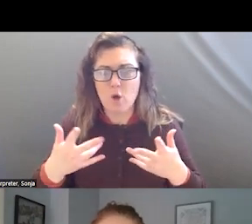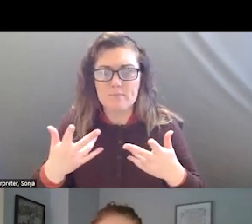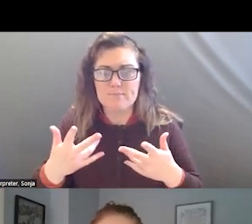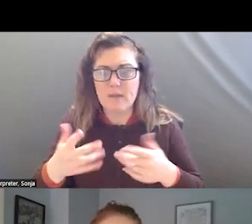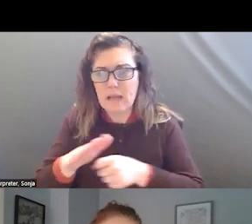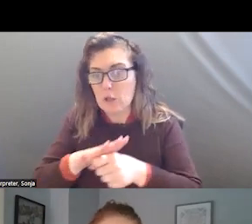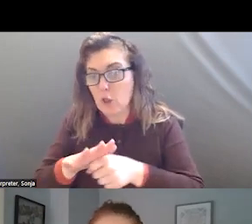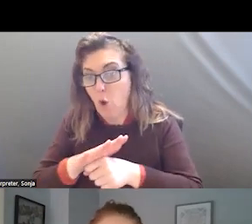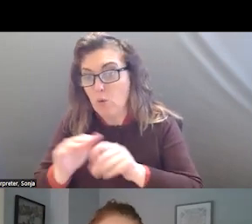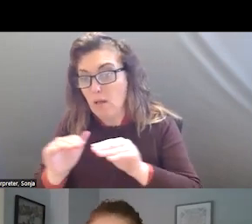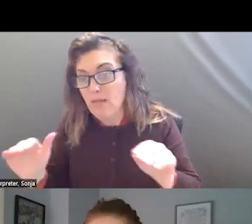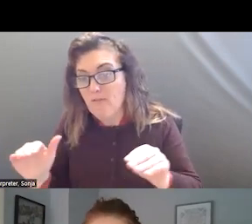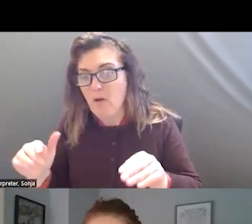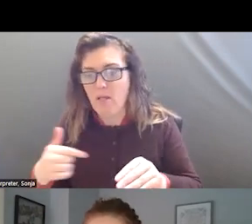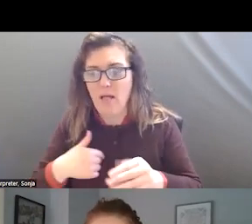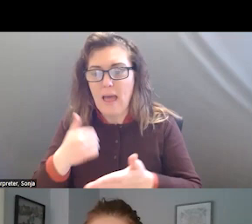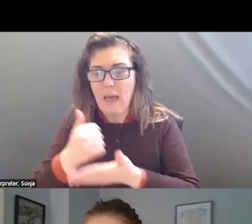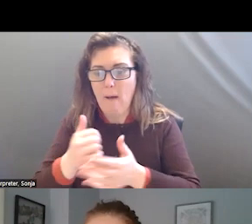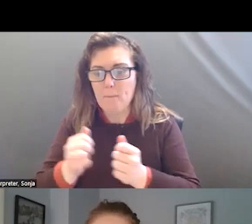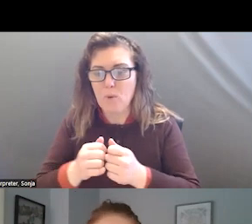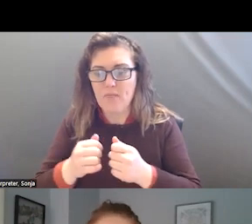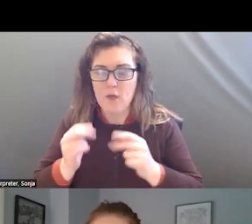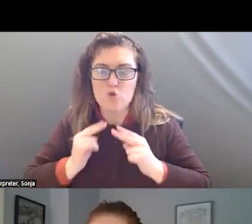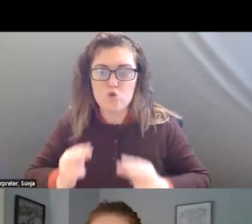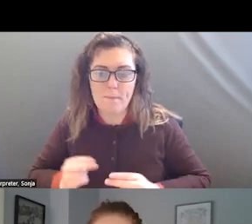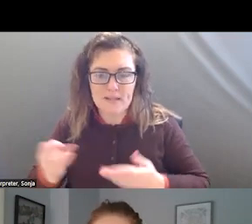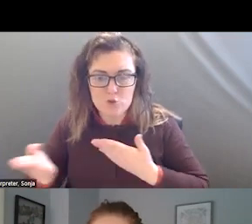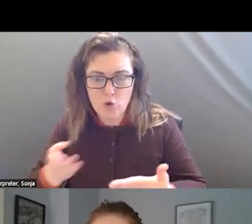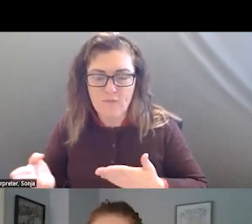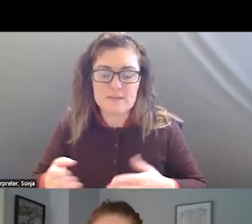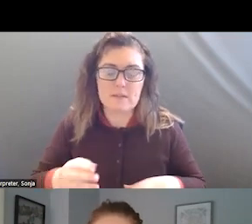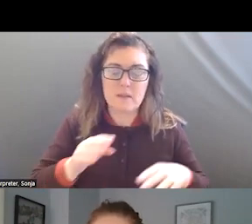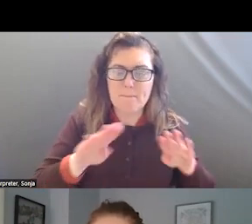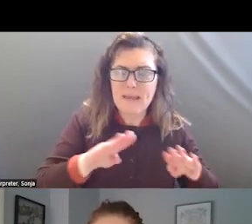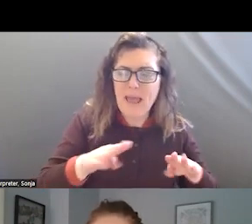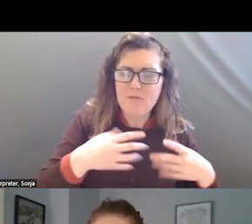LOCAL LEVEL I WAS AT SOCIAL SERVICES AND BEHAVIORAL HEALTH AND I